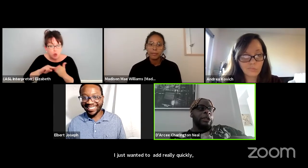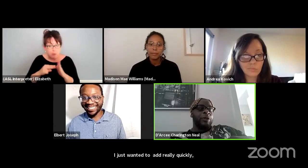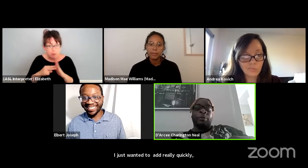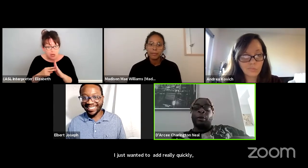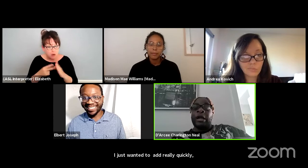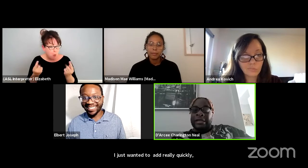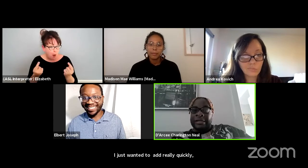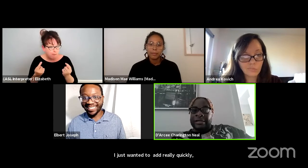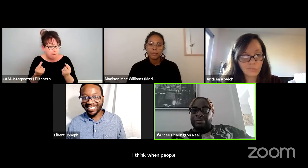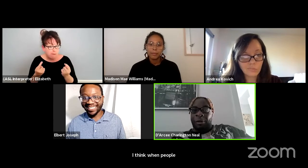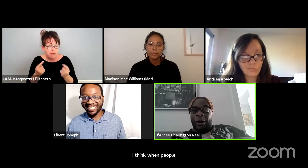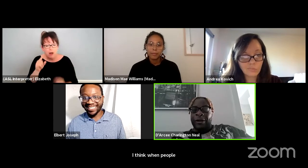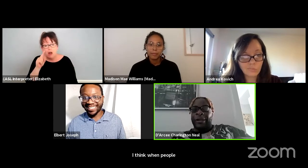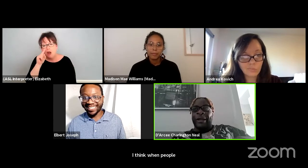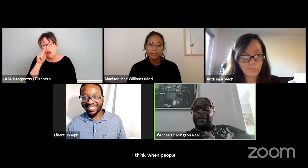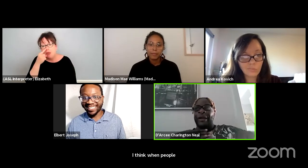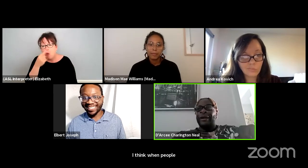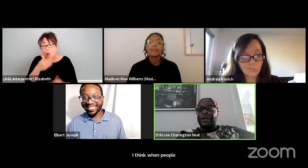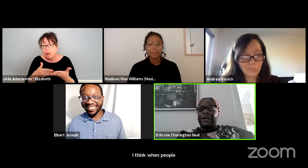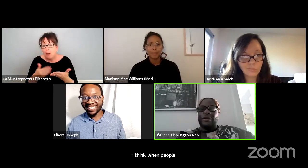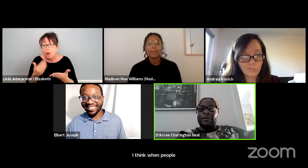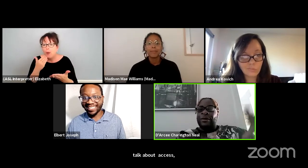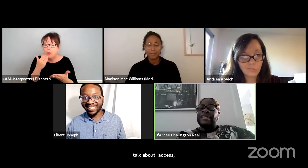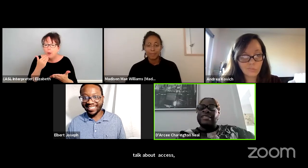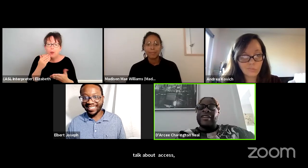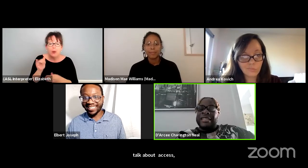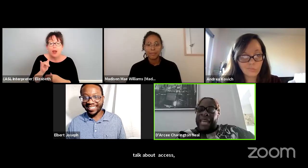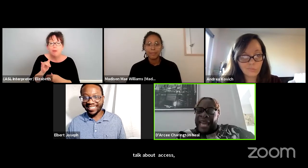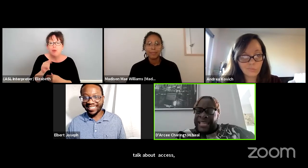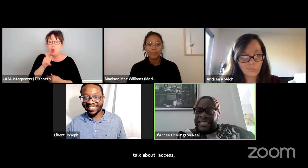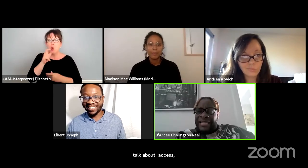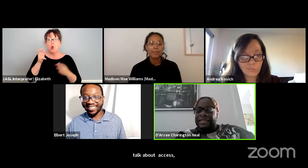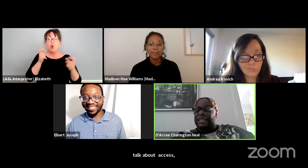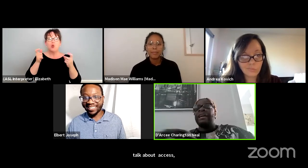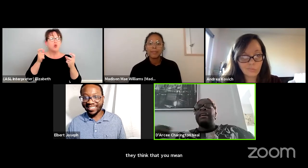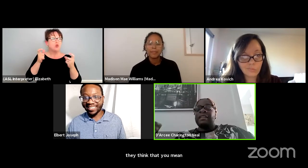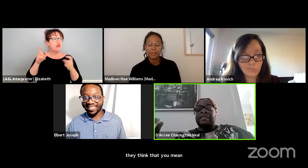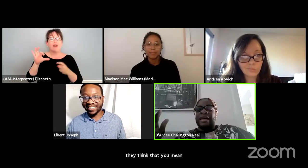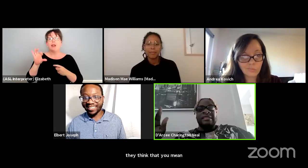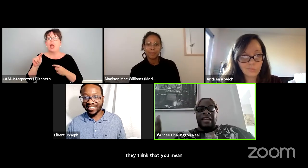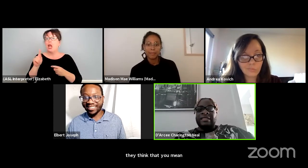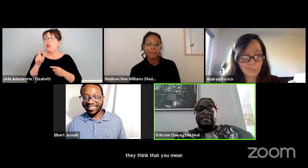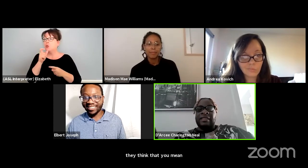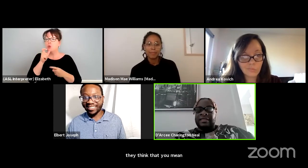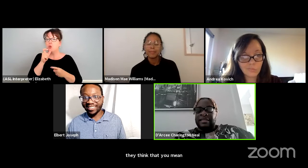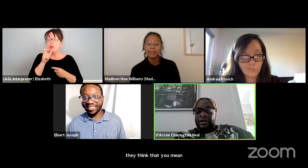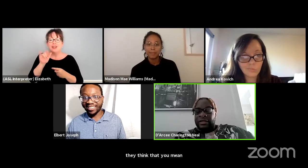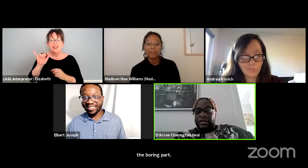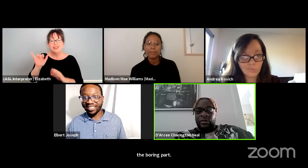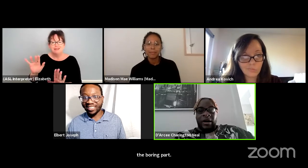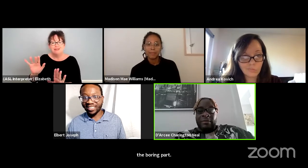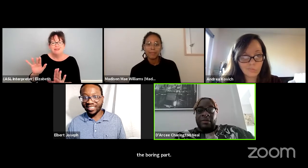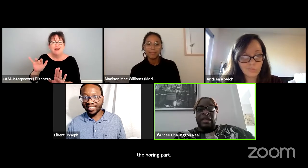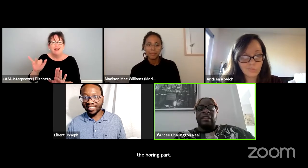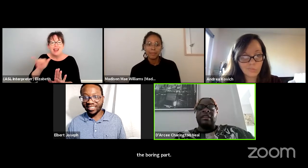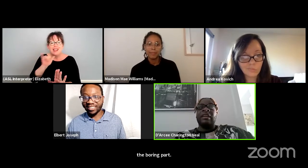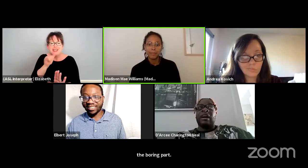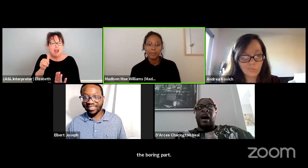you know the boring part, like the, you know who's in charge of casting? Like that's not necessarily what, I mean